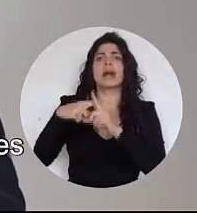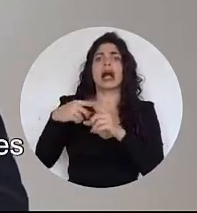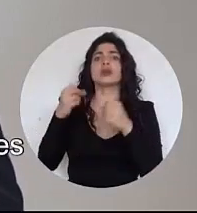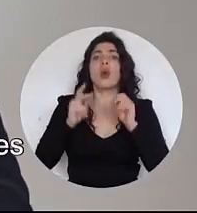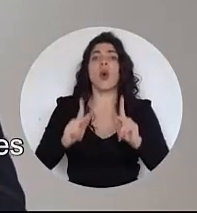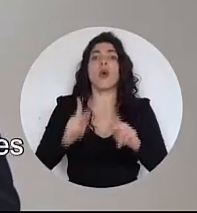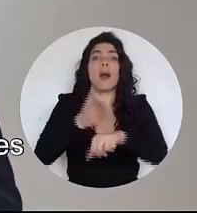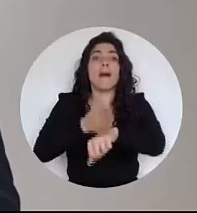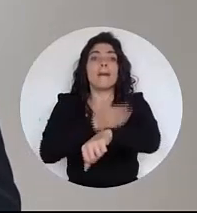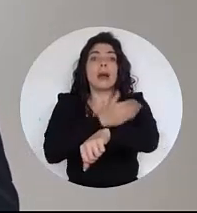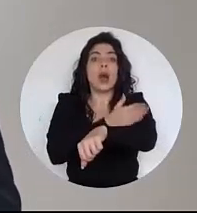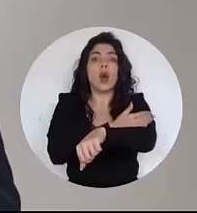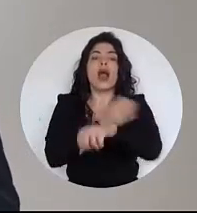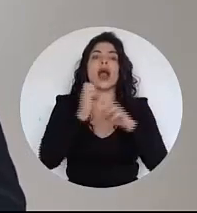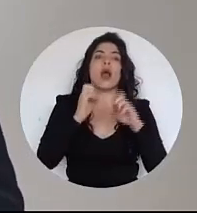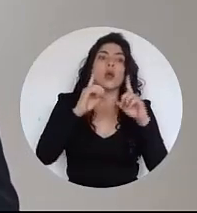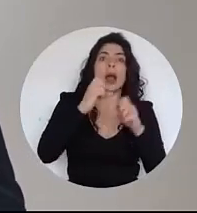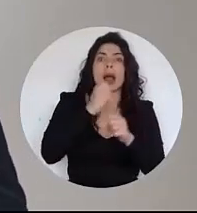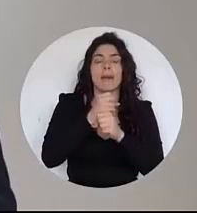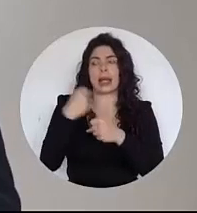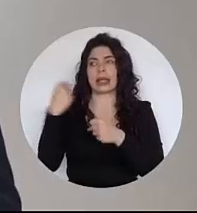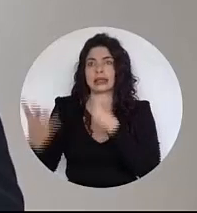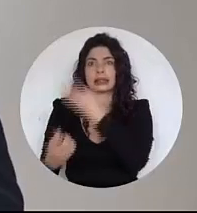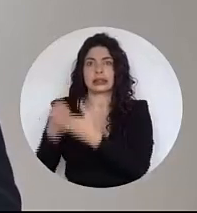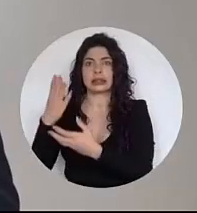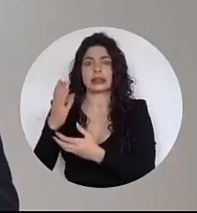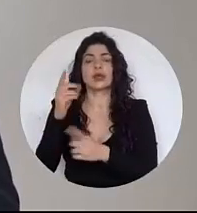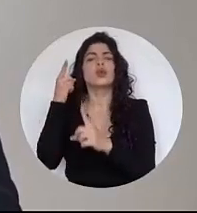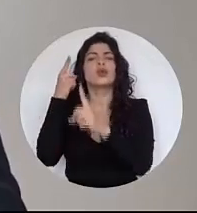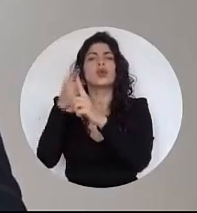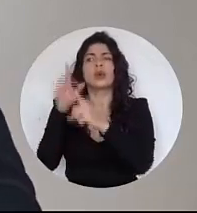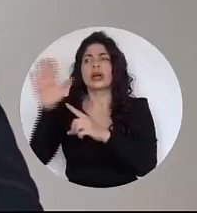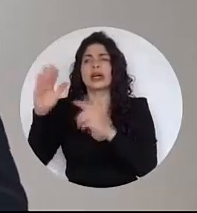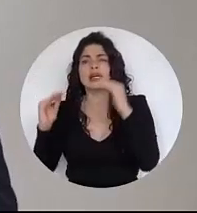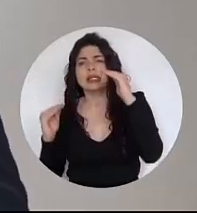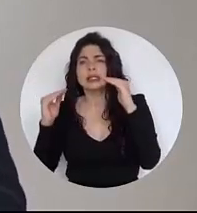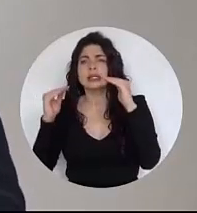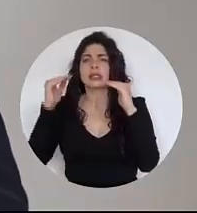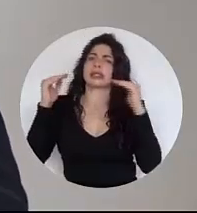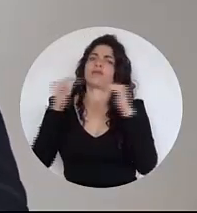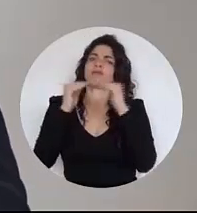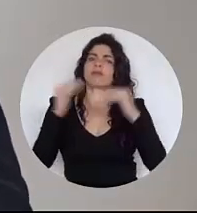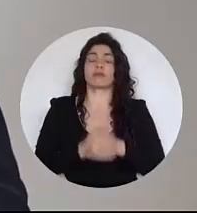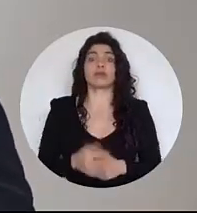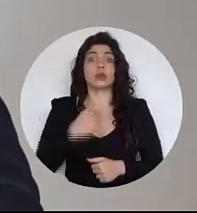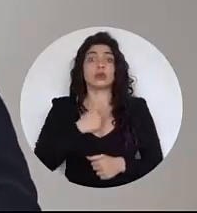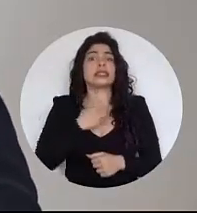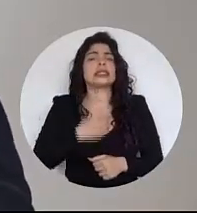better opportunities for Education and employment that seek to close gaps, I would like to